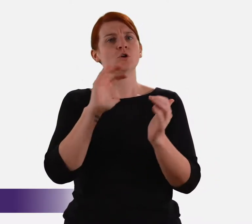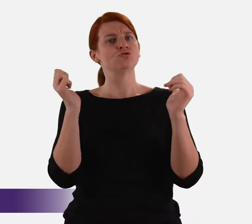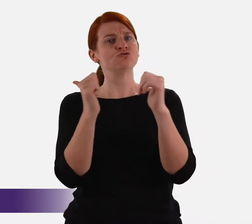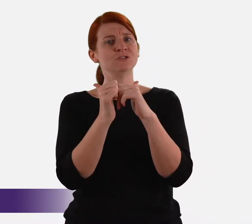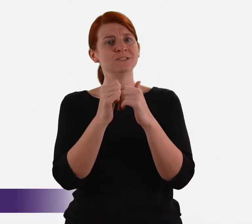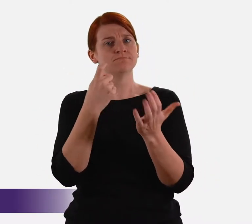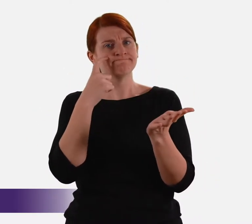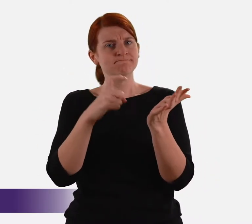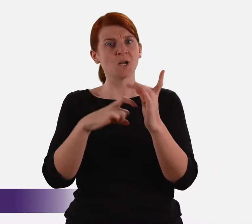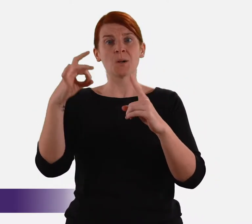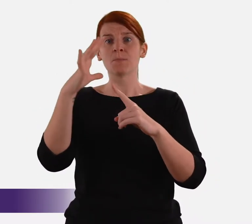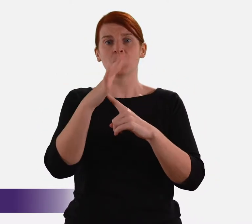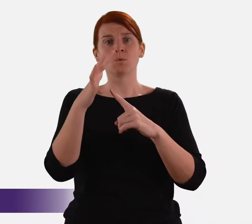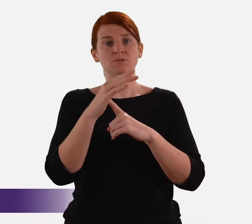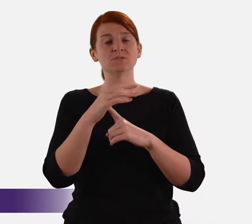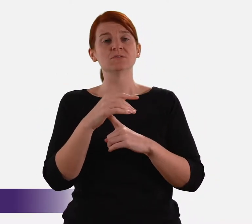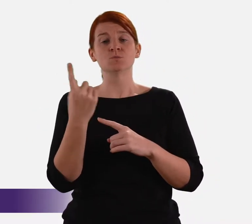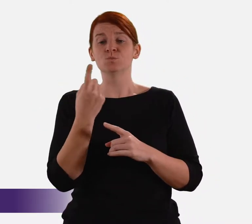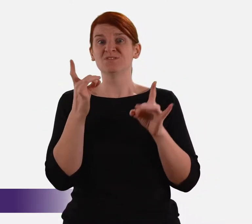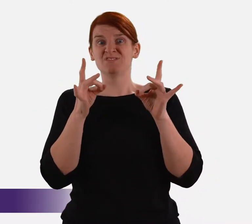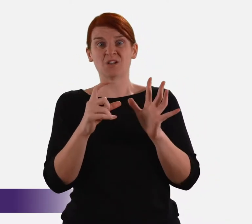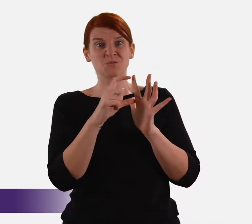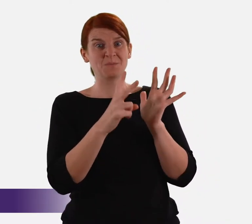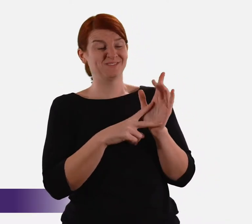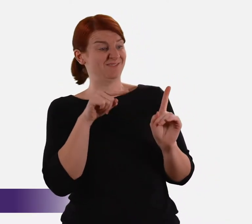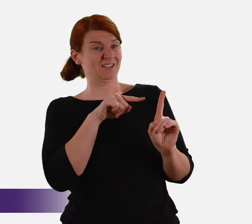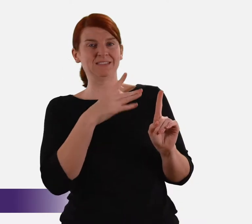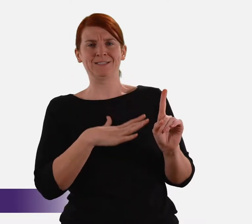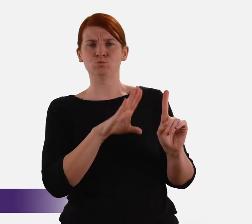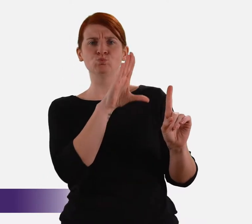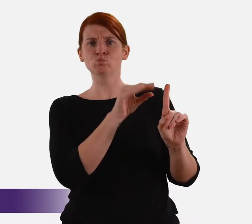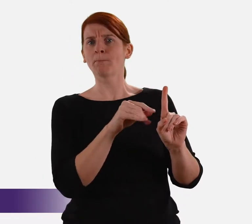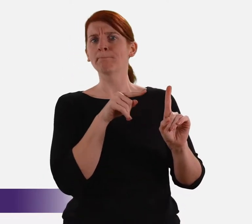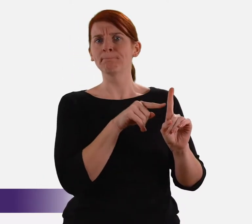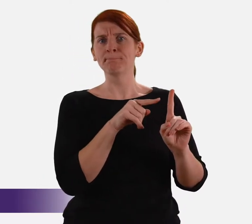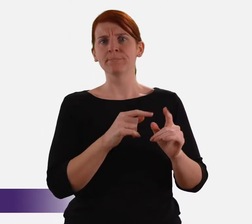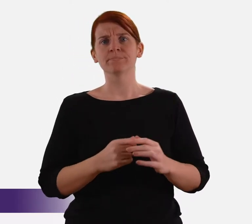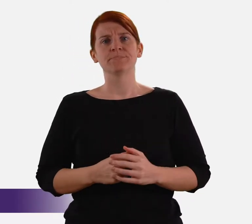urgent need to address and ultimately eliminate the scourge of domestic violence.